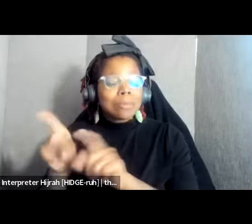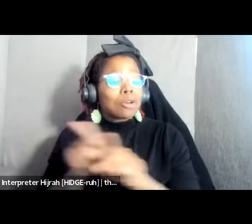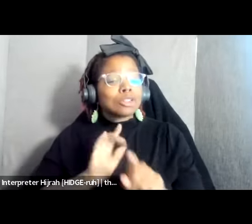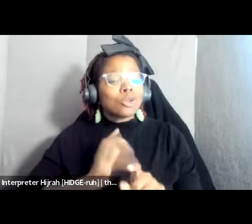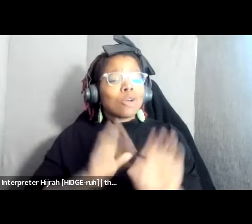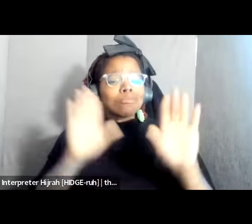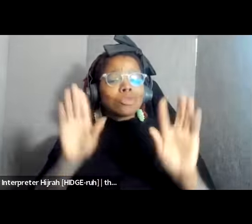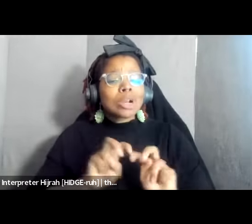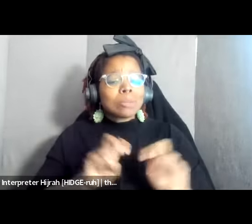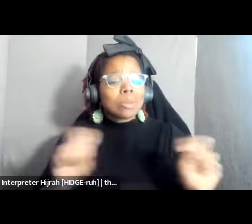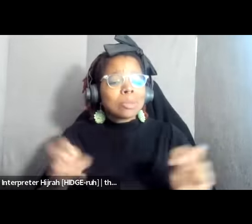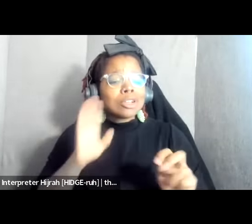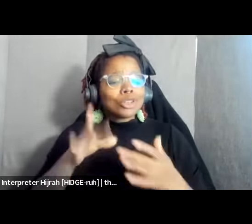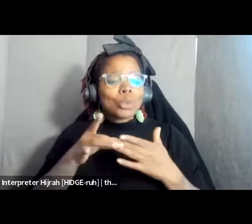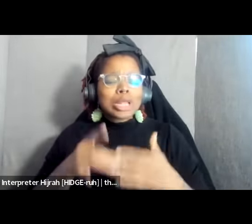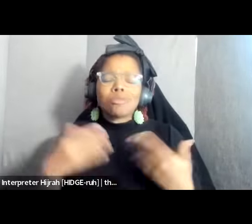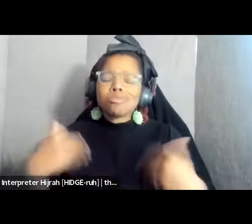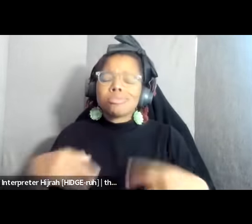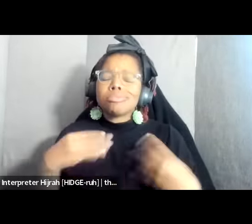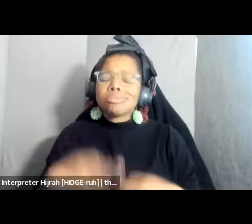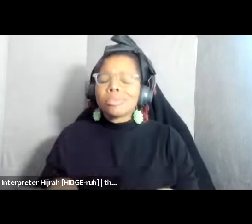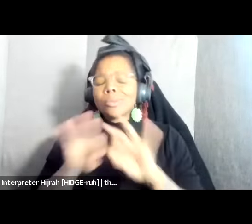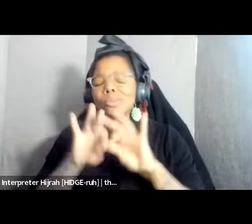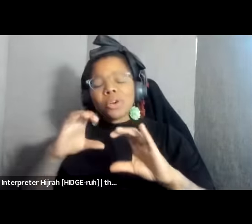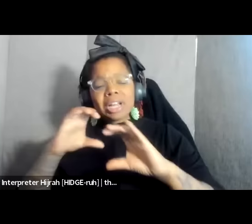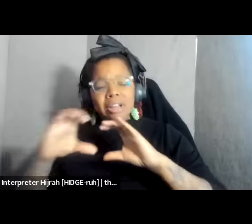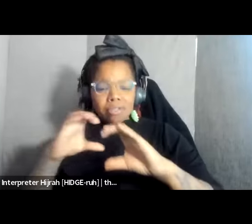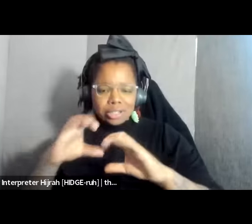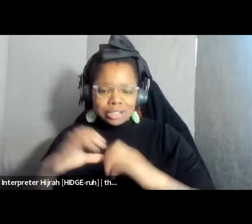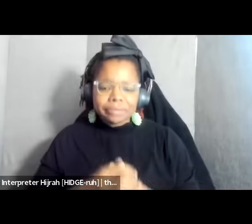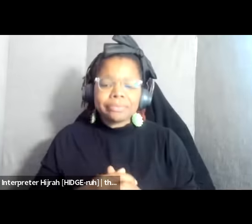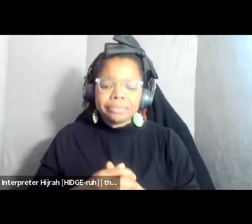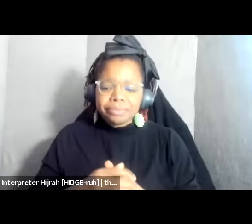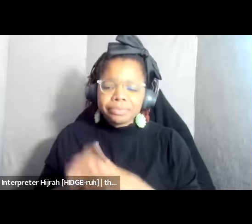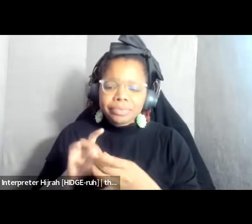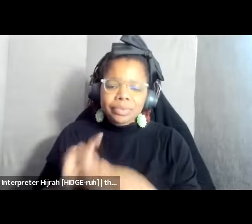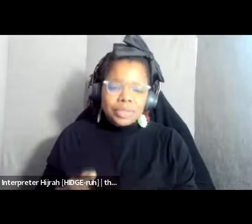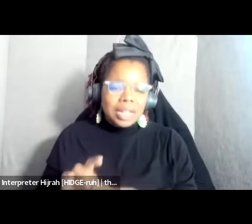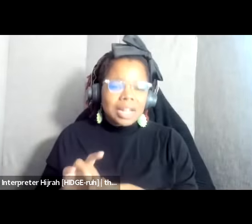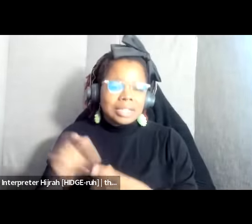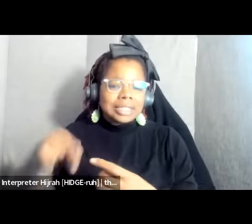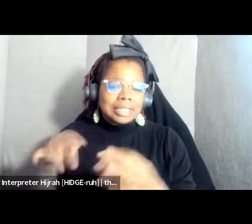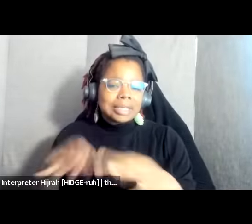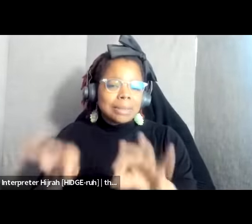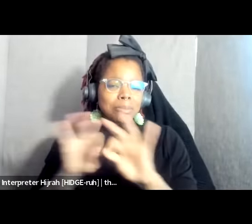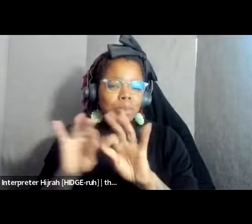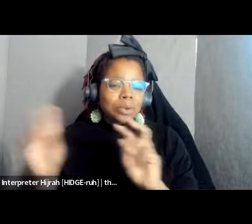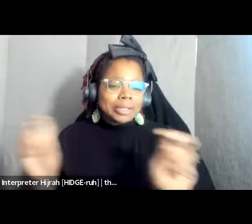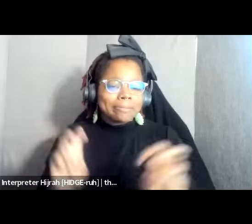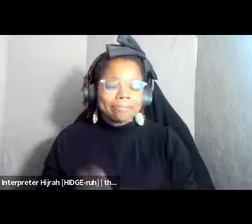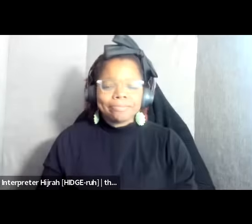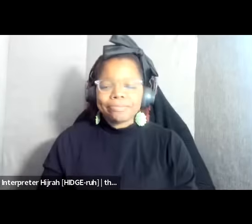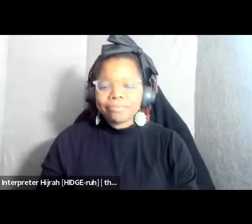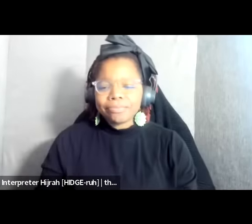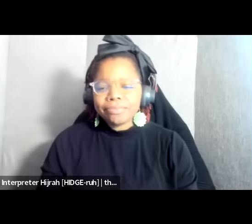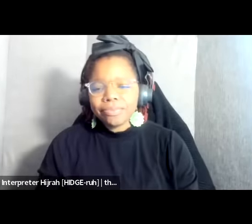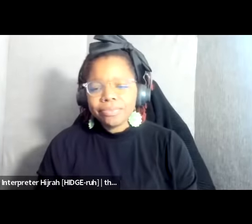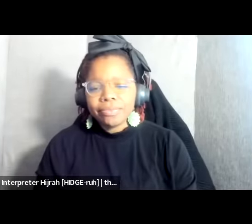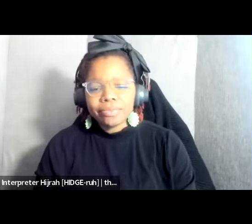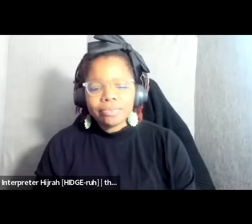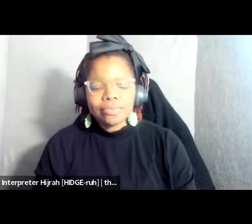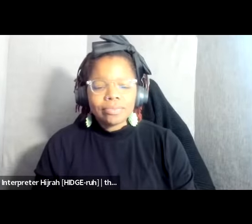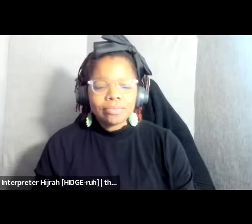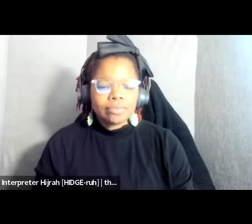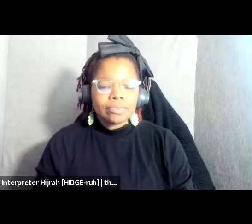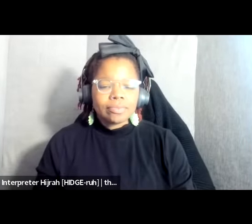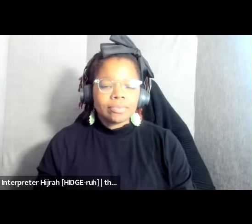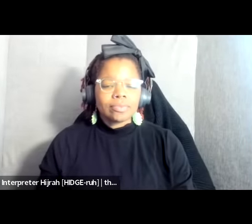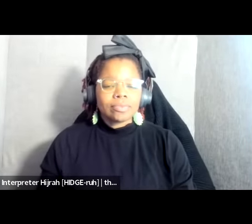Us in such an important qu conversation in these important times again our panel is inextricably